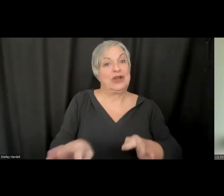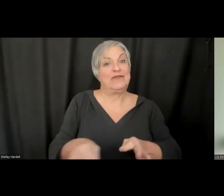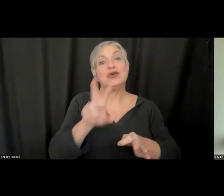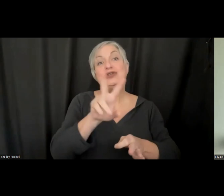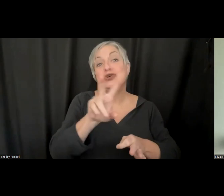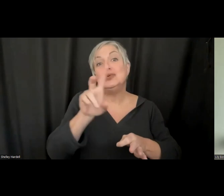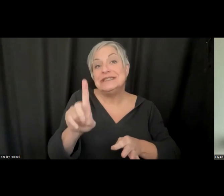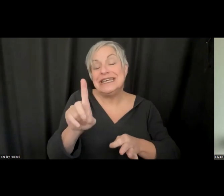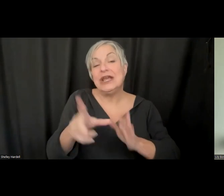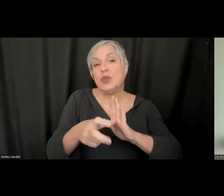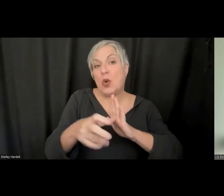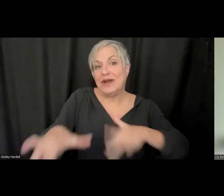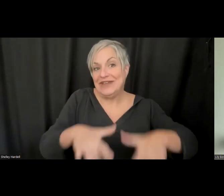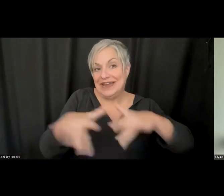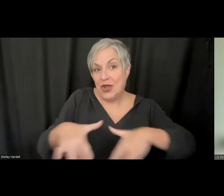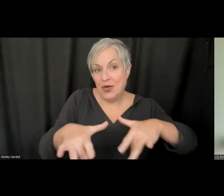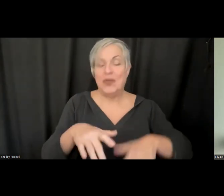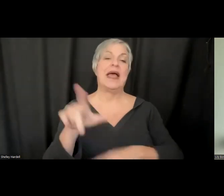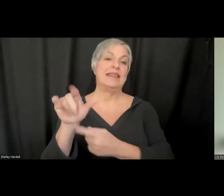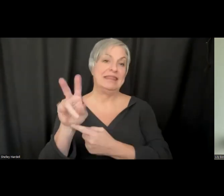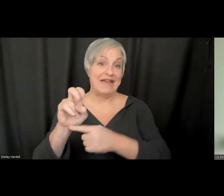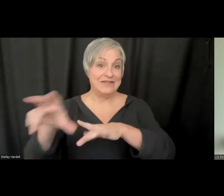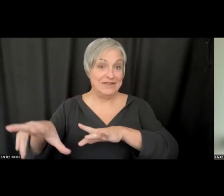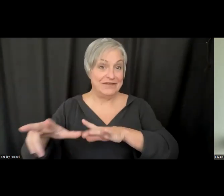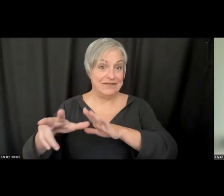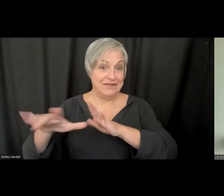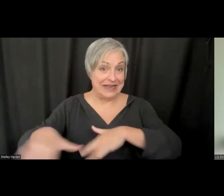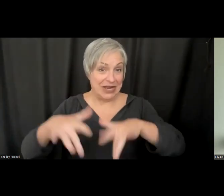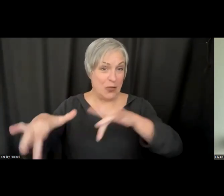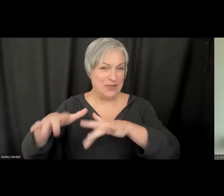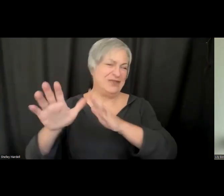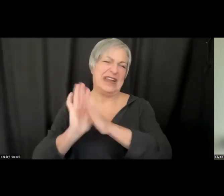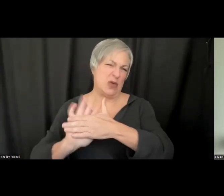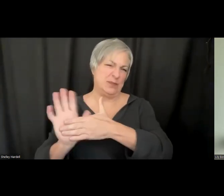and for live video. For example, around positioning, grammar,